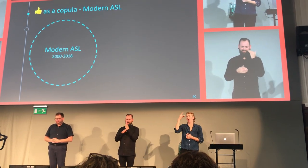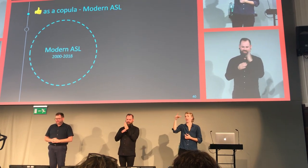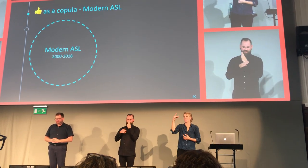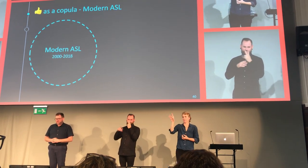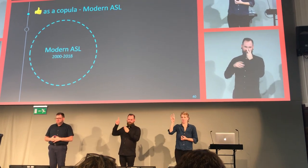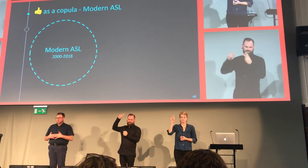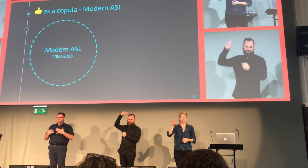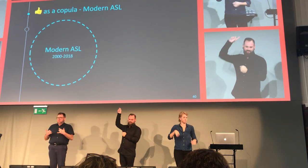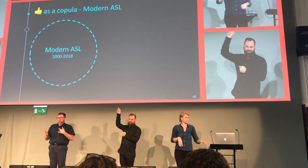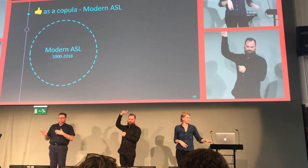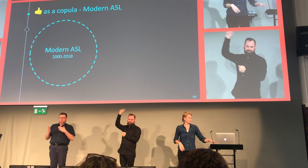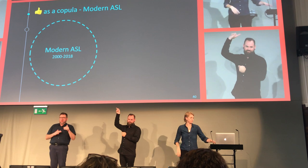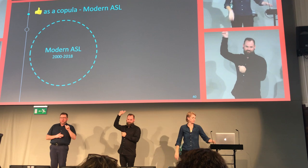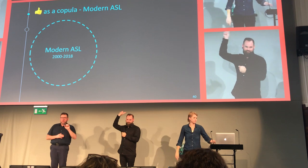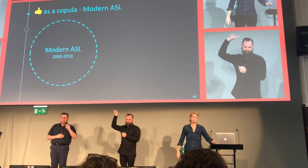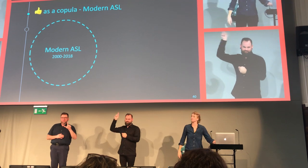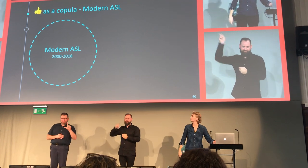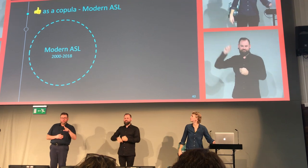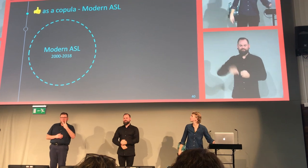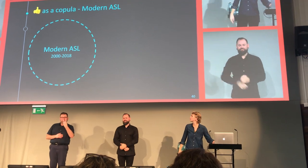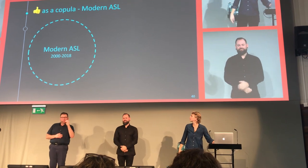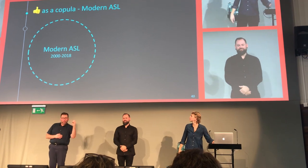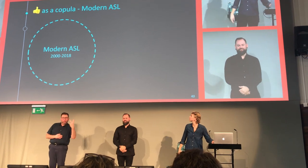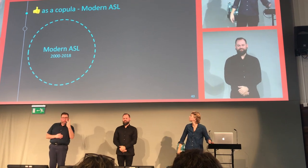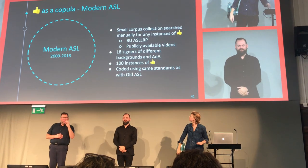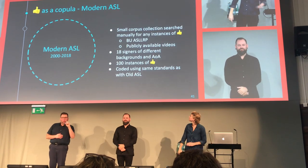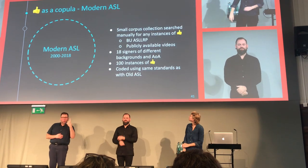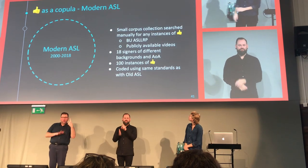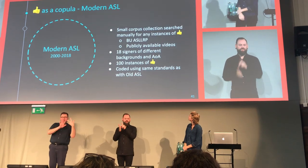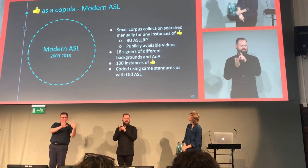We selected our data from the years 2000 to 2018.